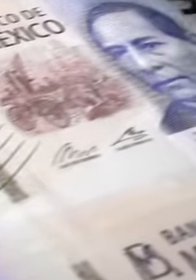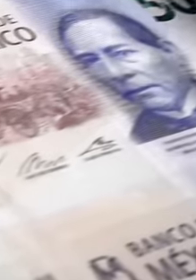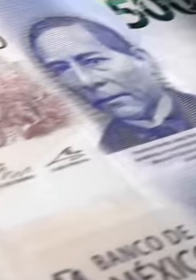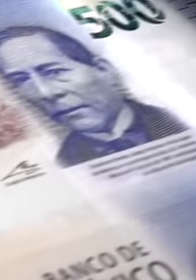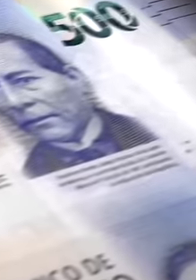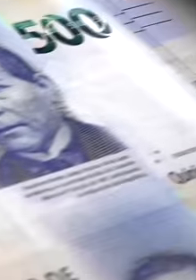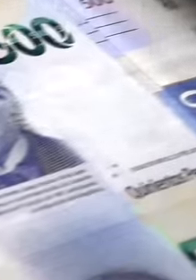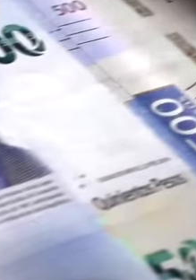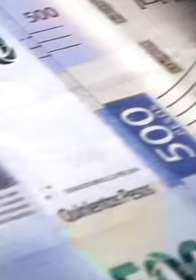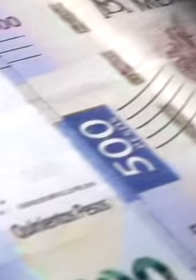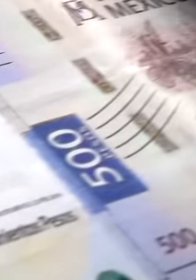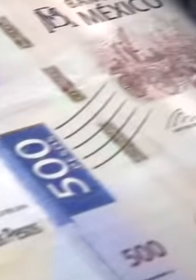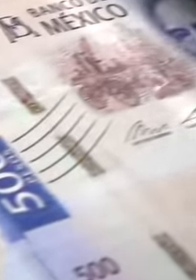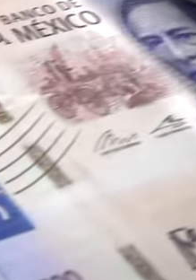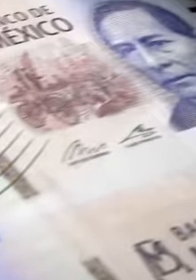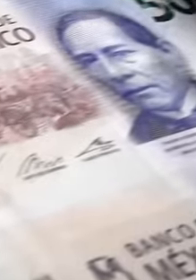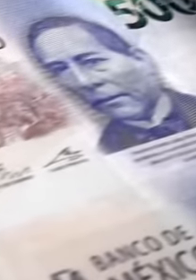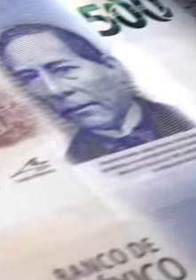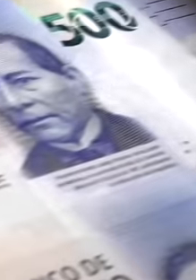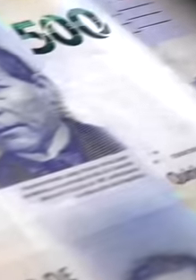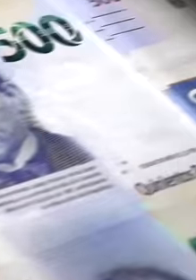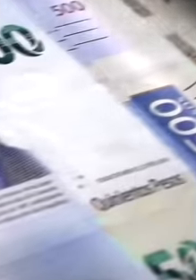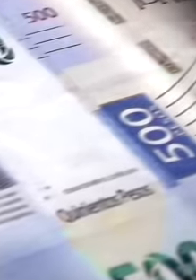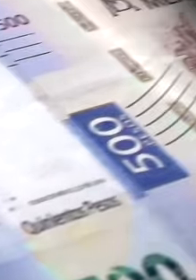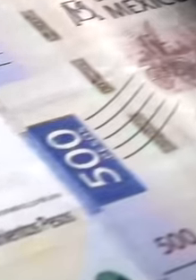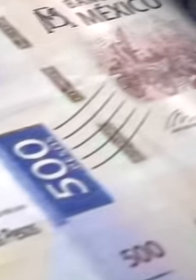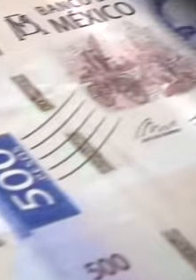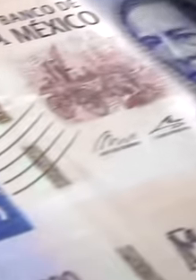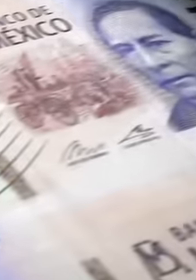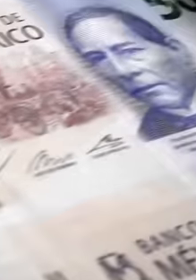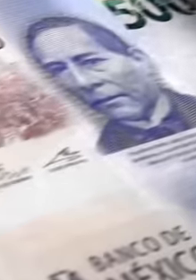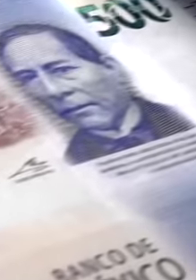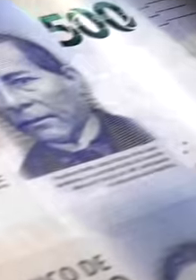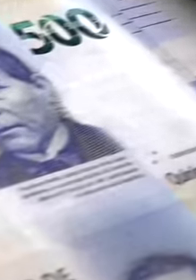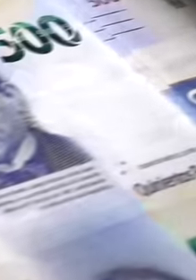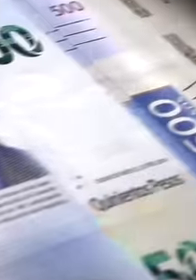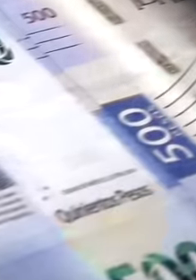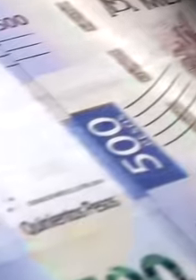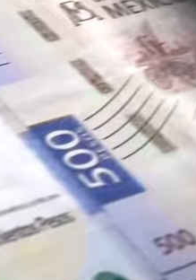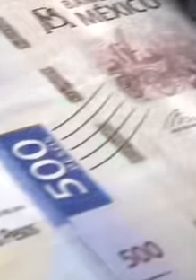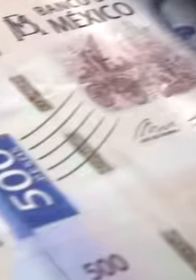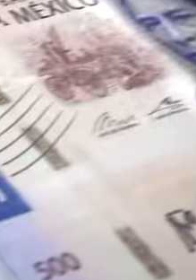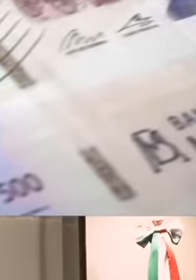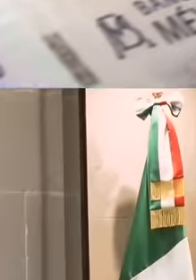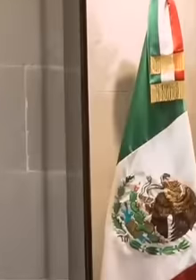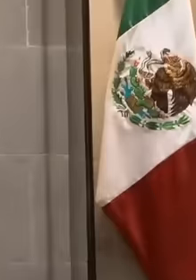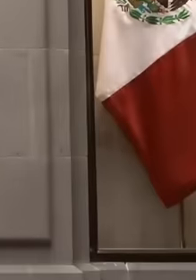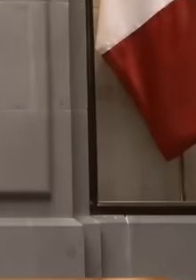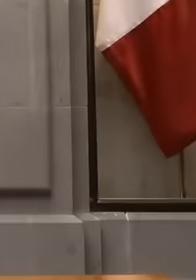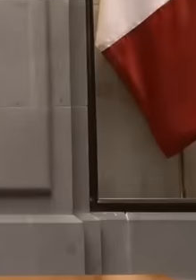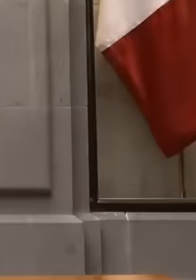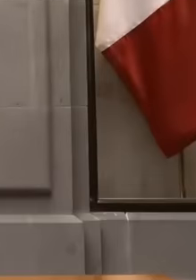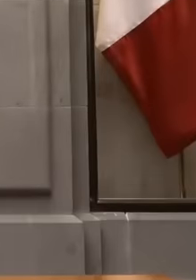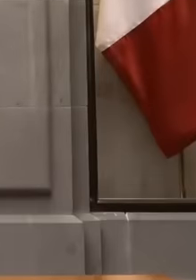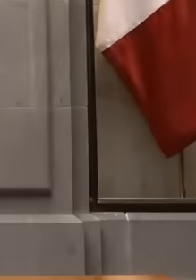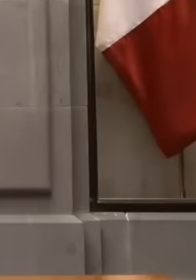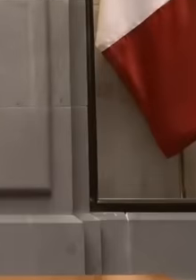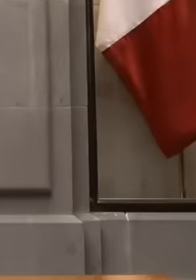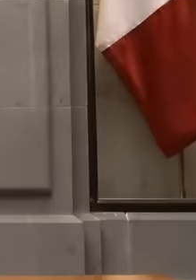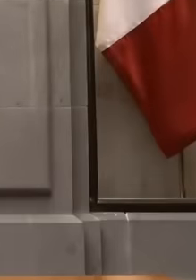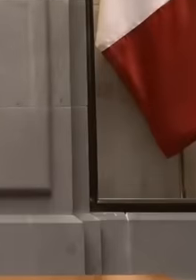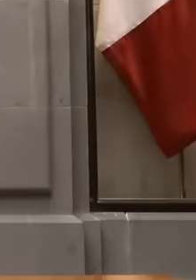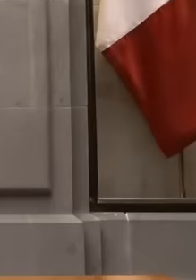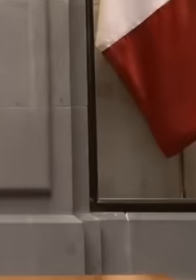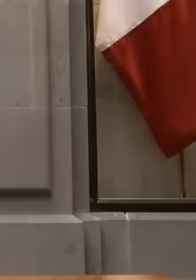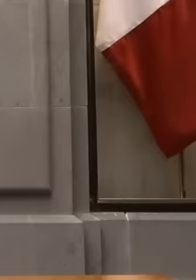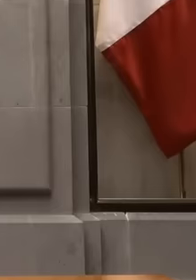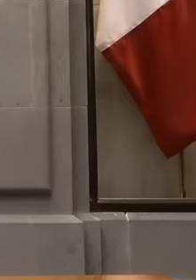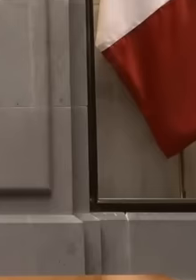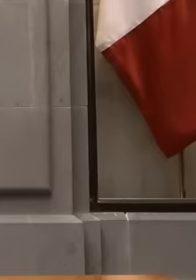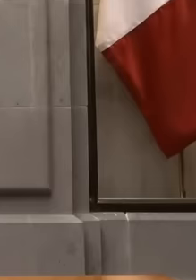especially to the judiciary of the federation in this sense the president has made proposals